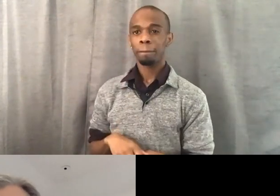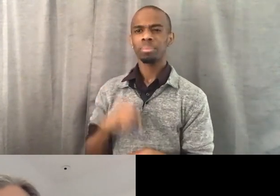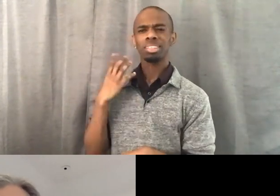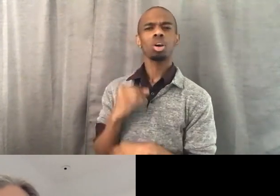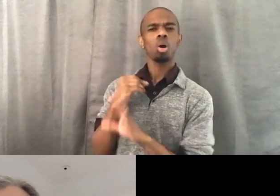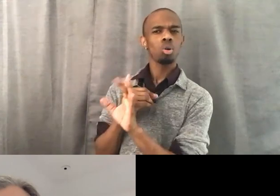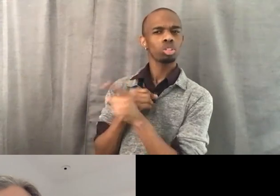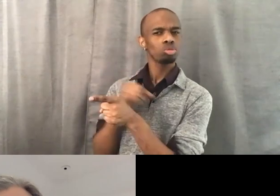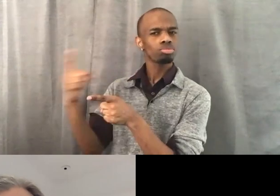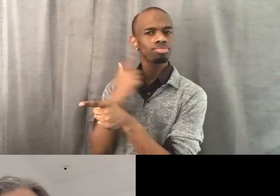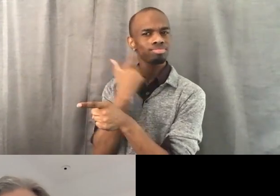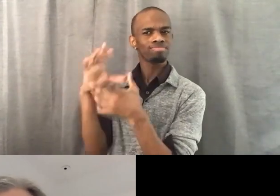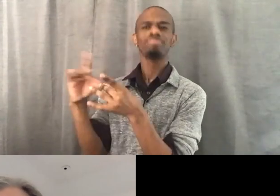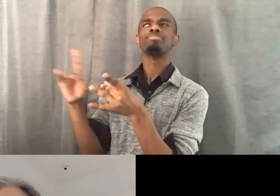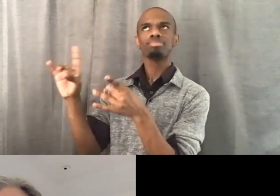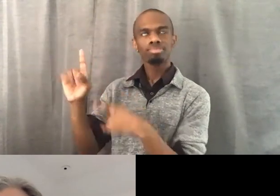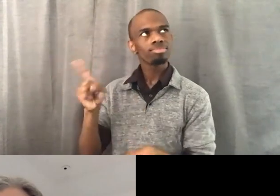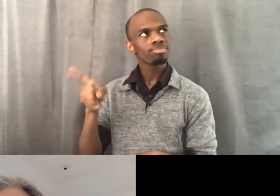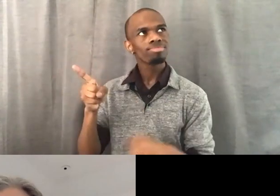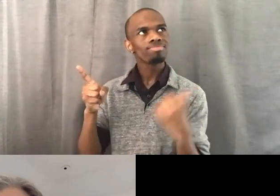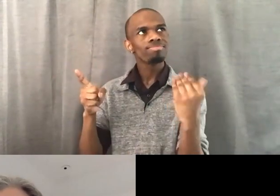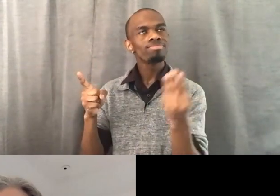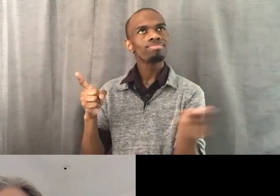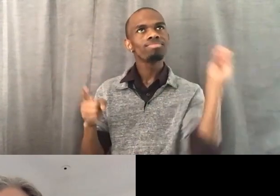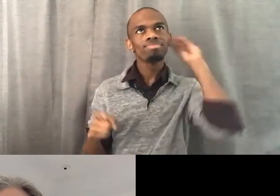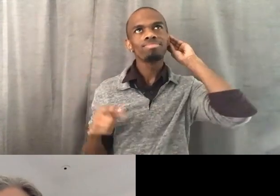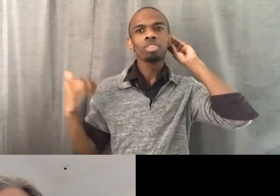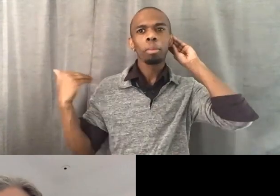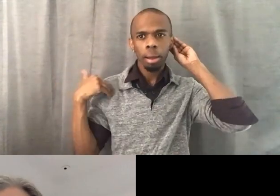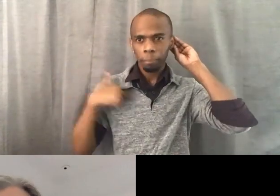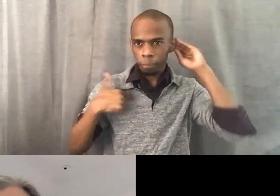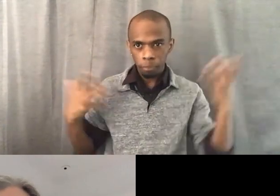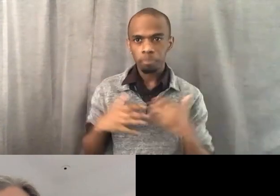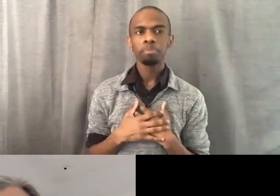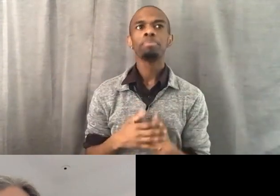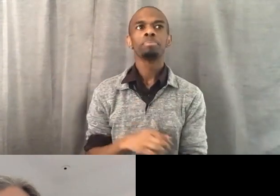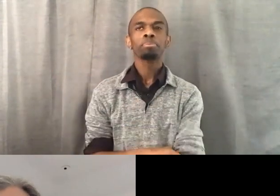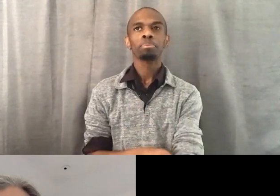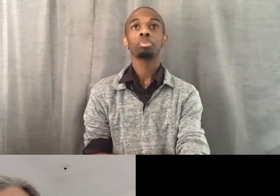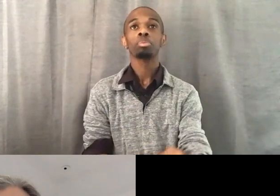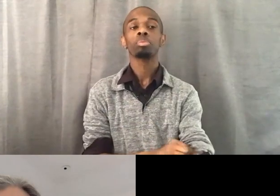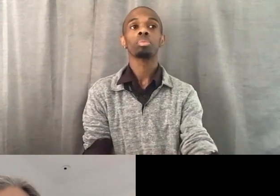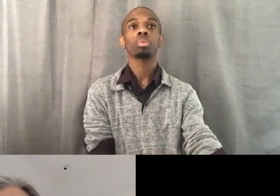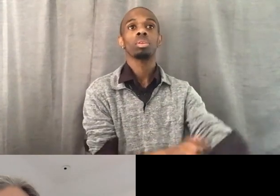what also is coming for me, is please think about our communities as a base of support.